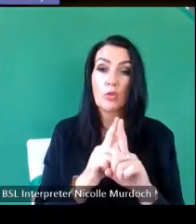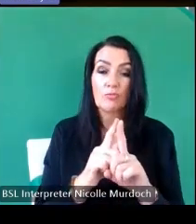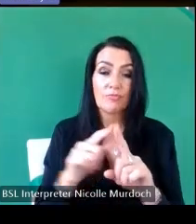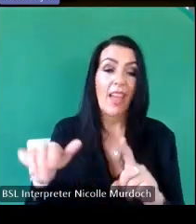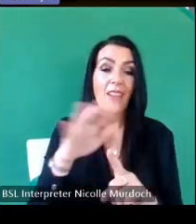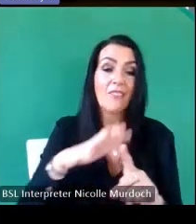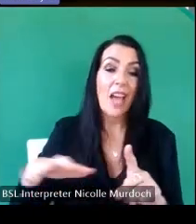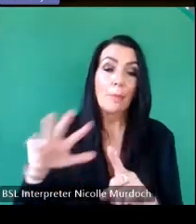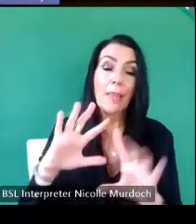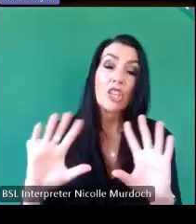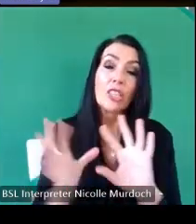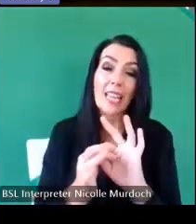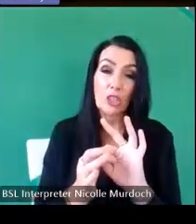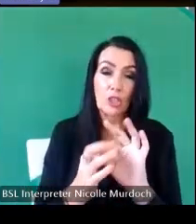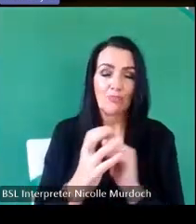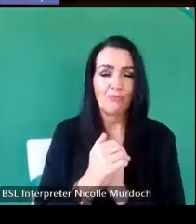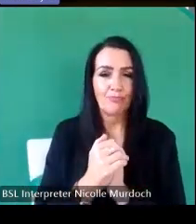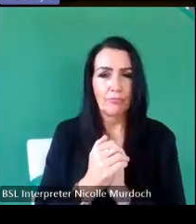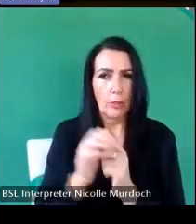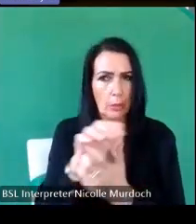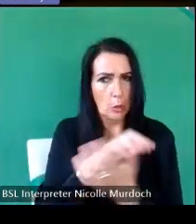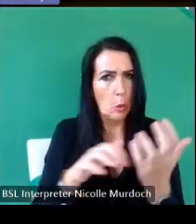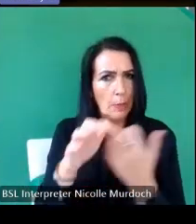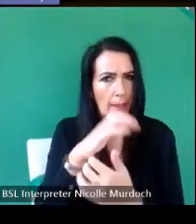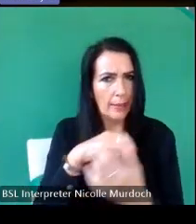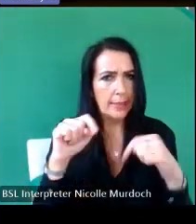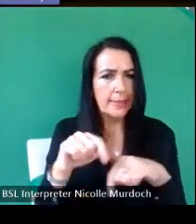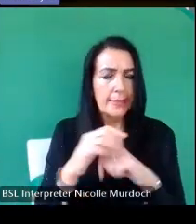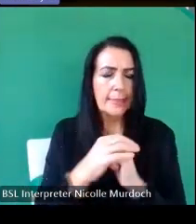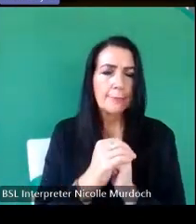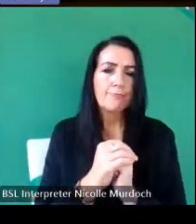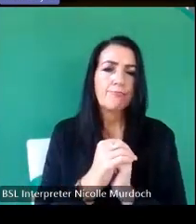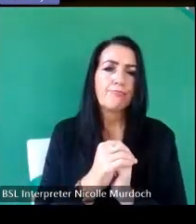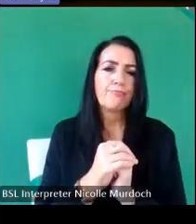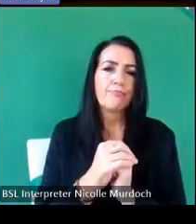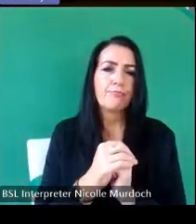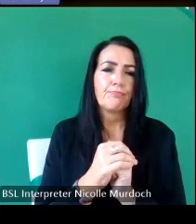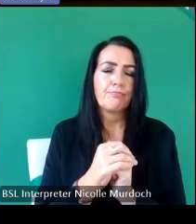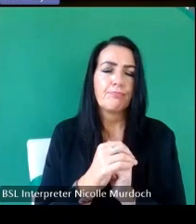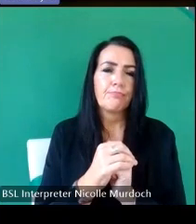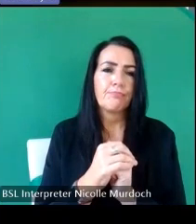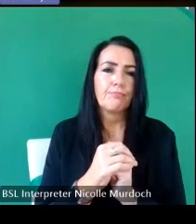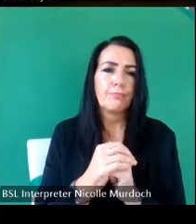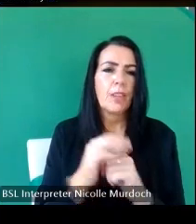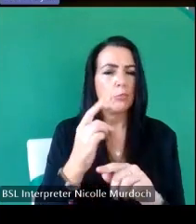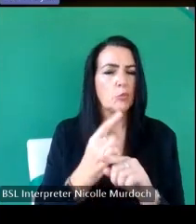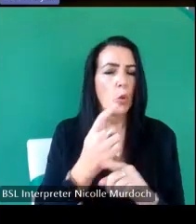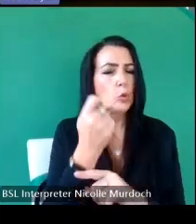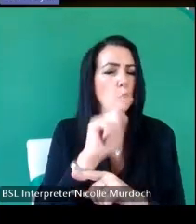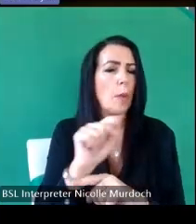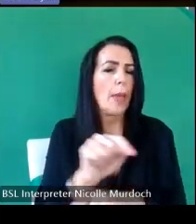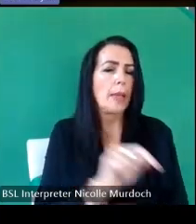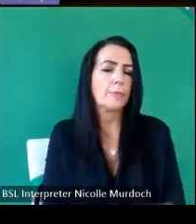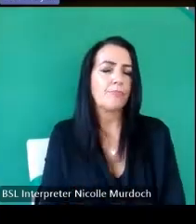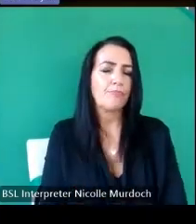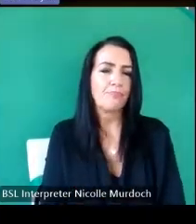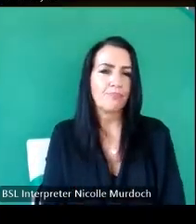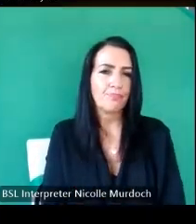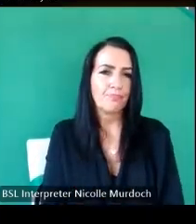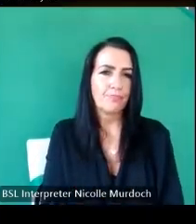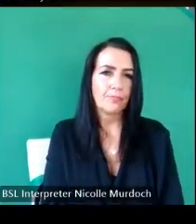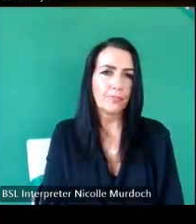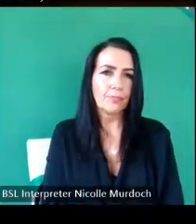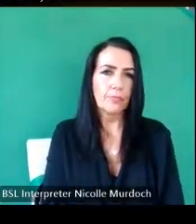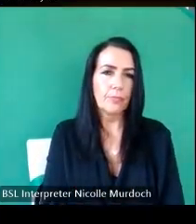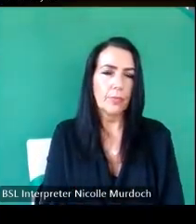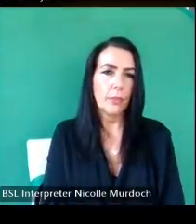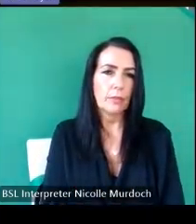um this is quite a complex one um come back to that in in in a minute uh next one please